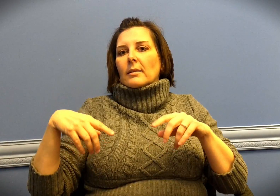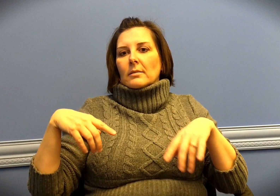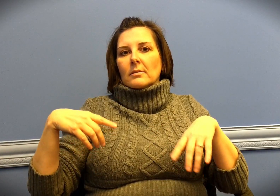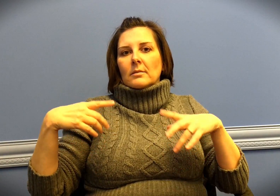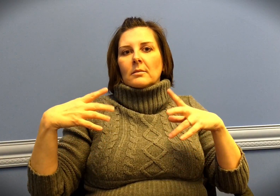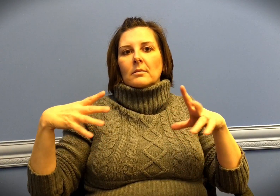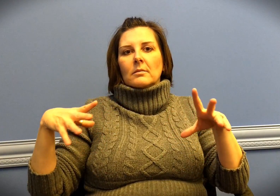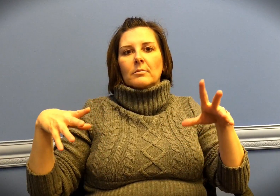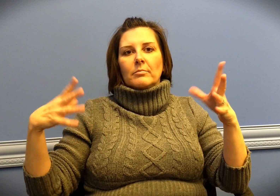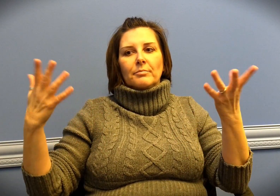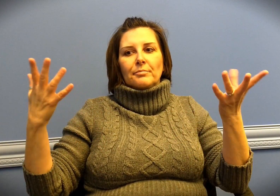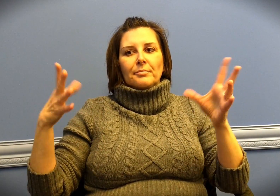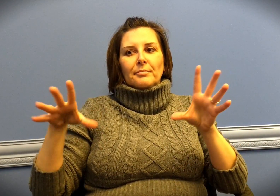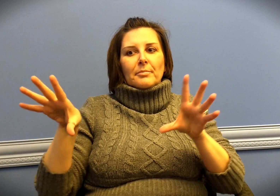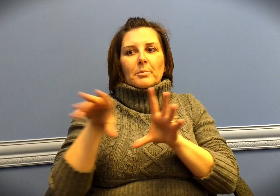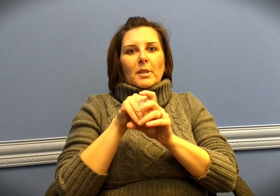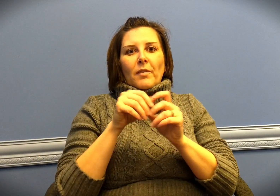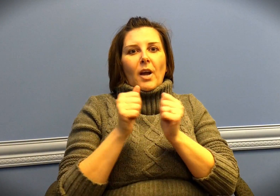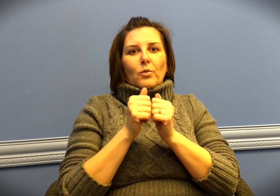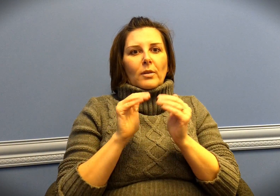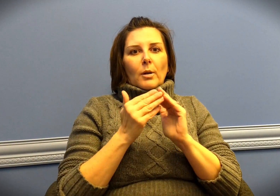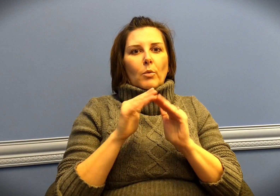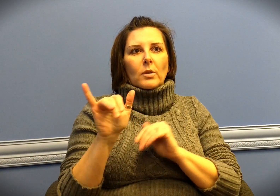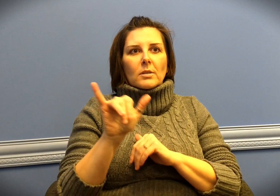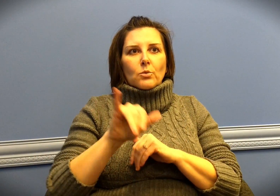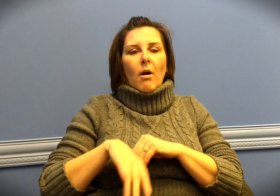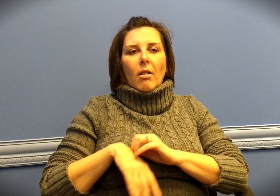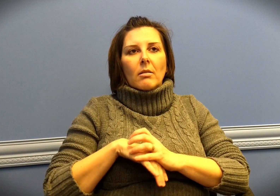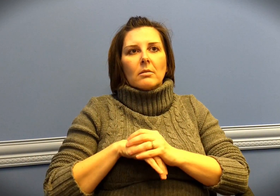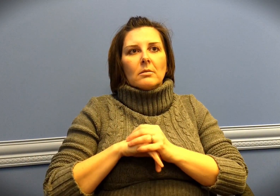what's going on and also be involved in their communities.